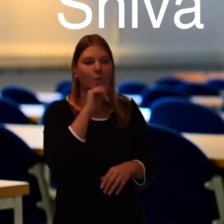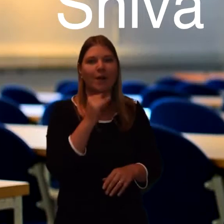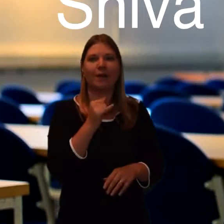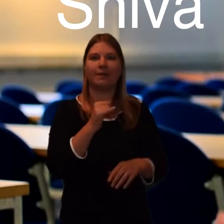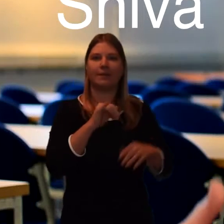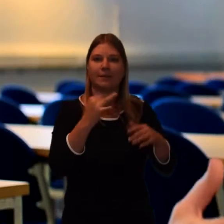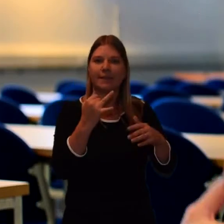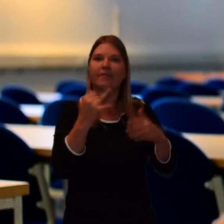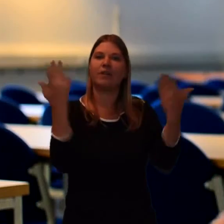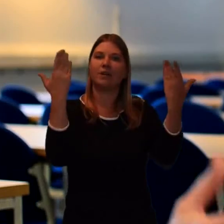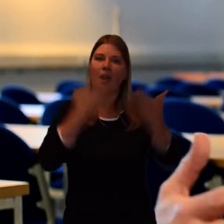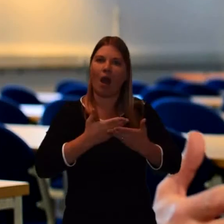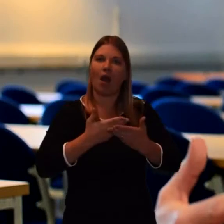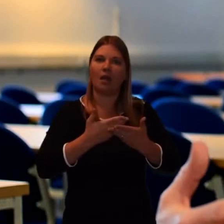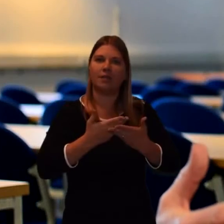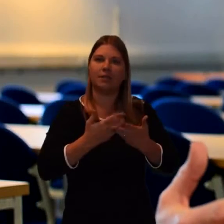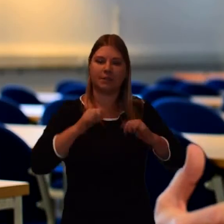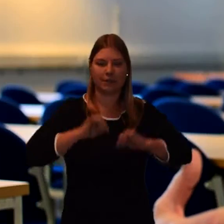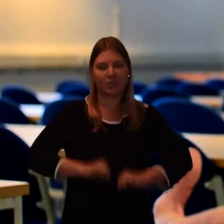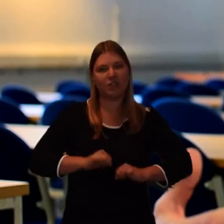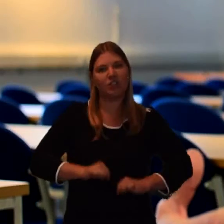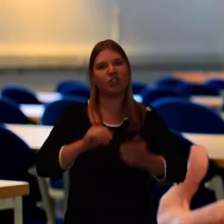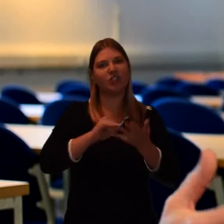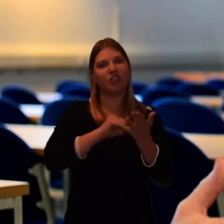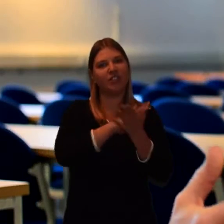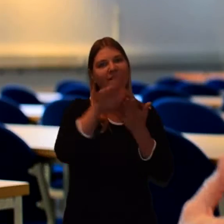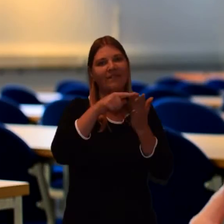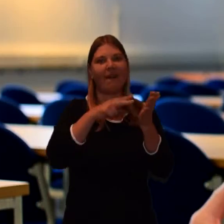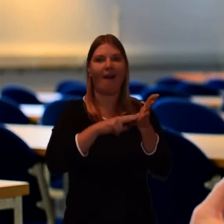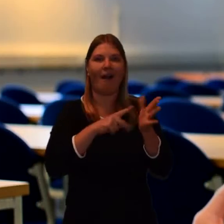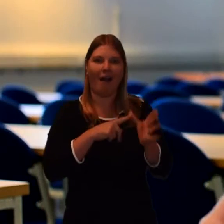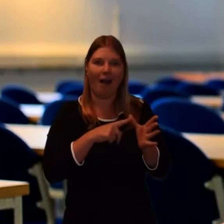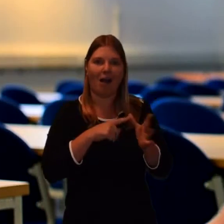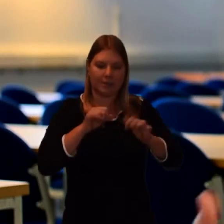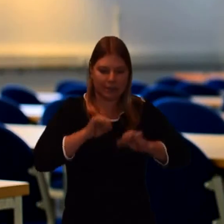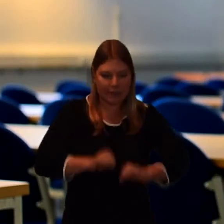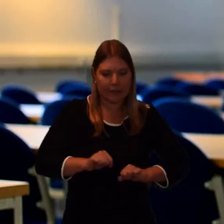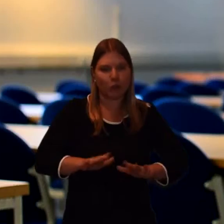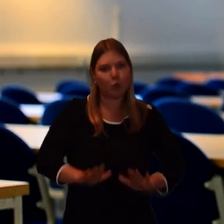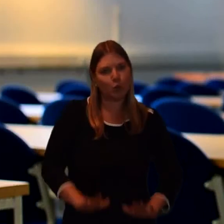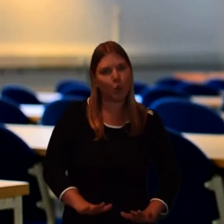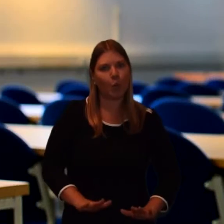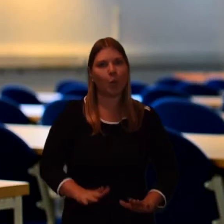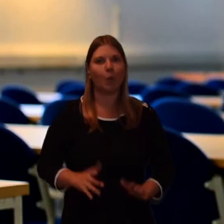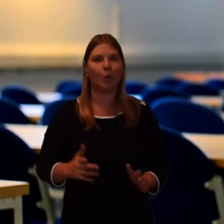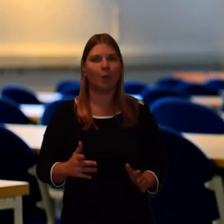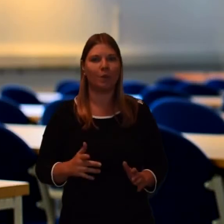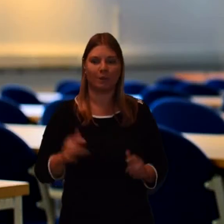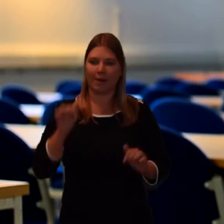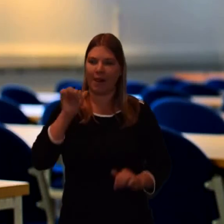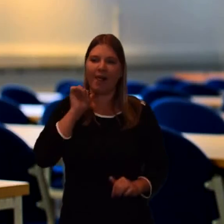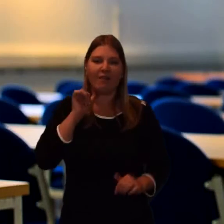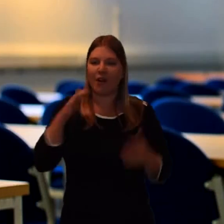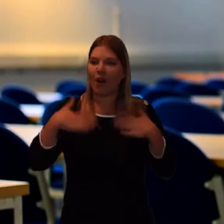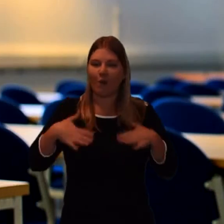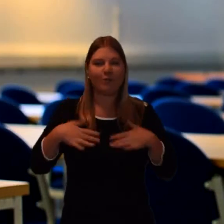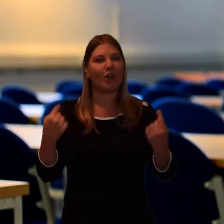and to do things that are different. So that they wouldn't wear leather ,they would sit in low stools,